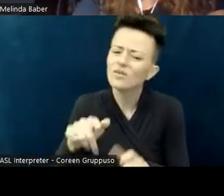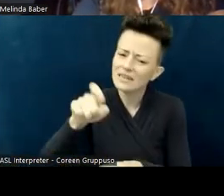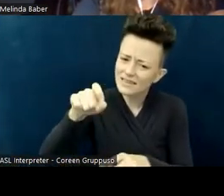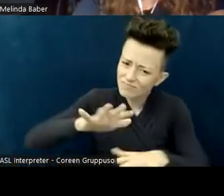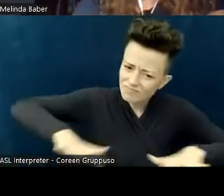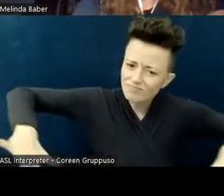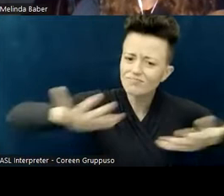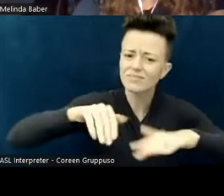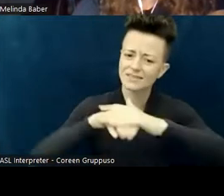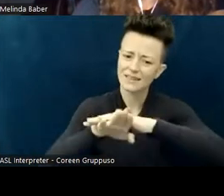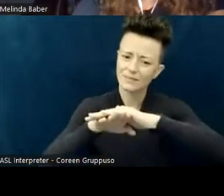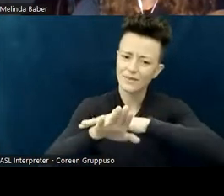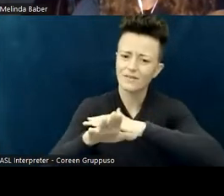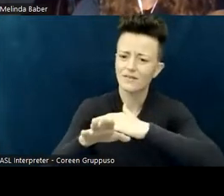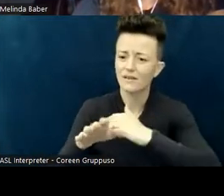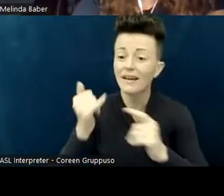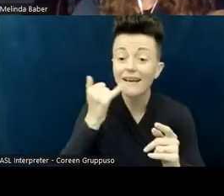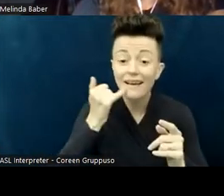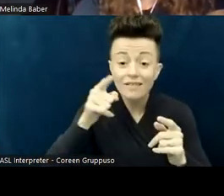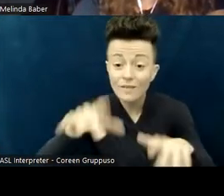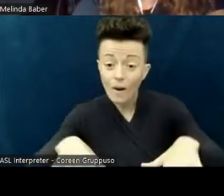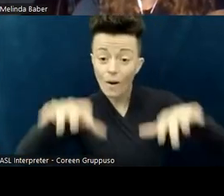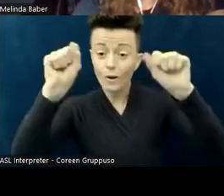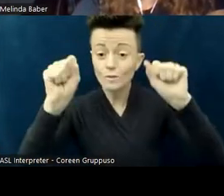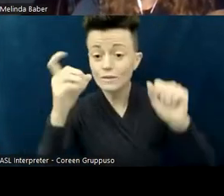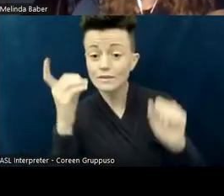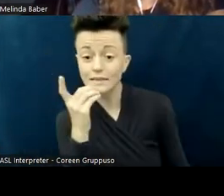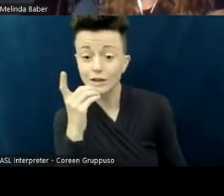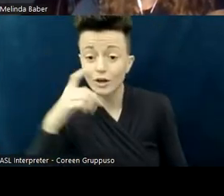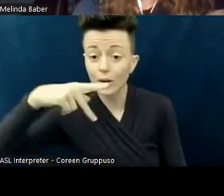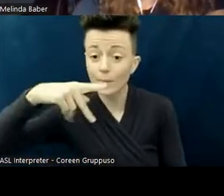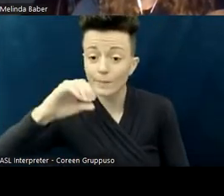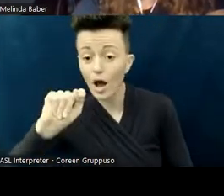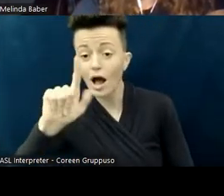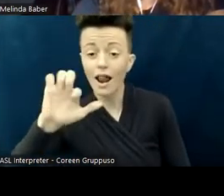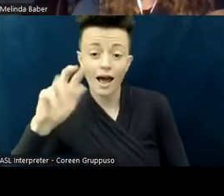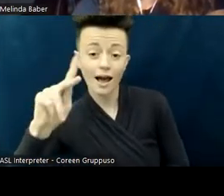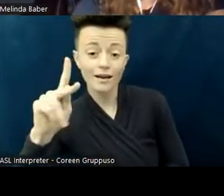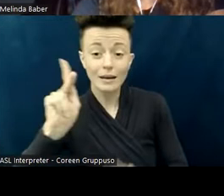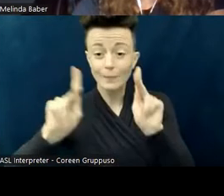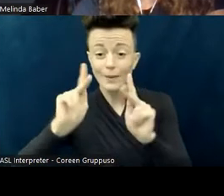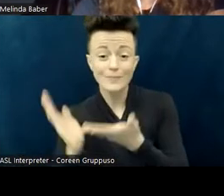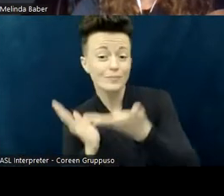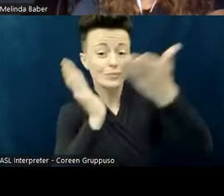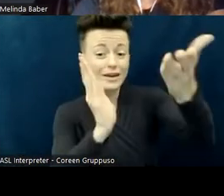Rather than moving the potluck, "Oh, well, we'll bring the food up "to you, and a couple people will sit upstairs with you; "it's okay." And...